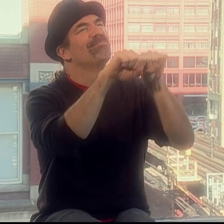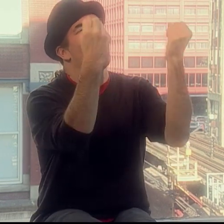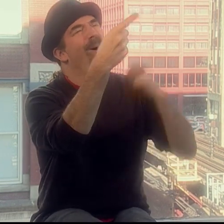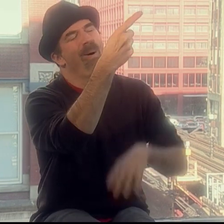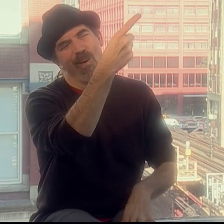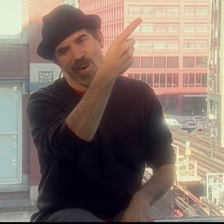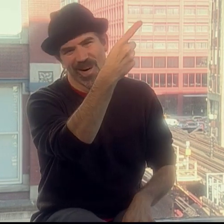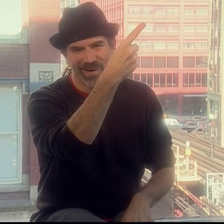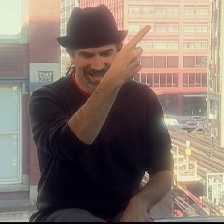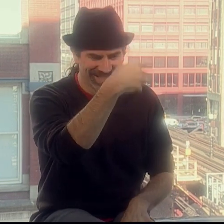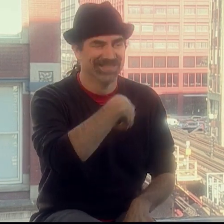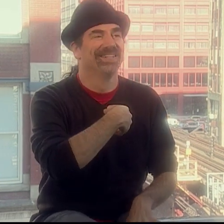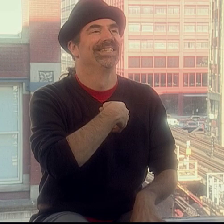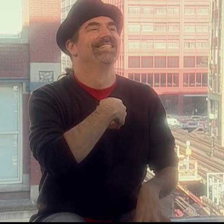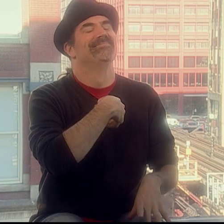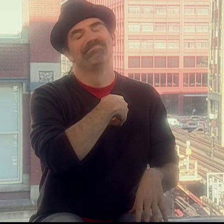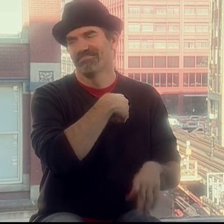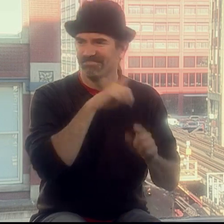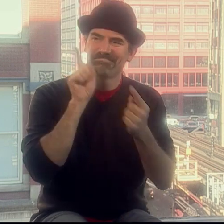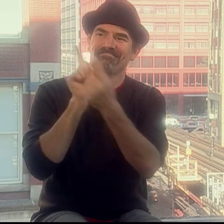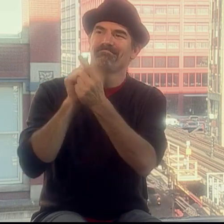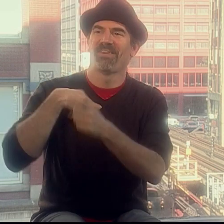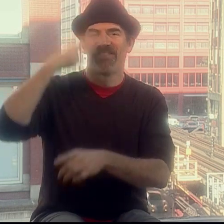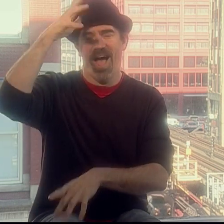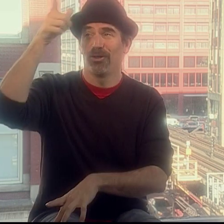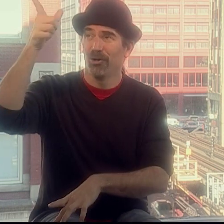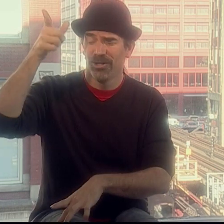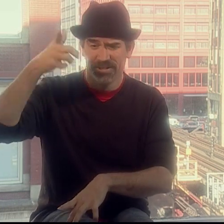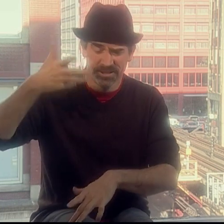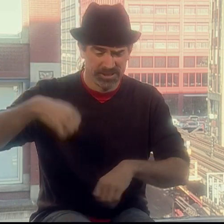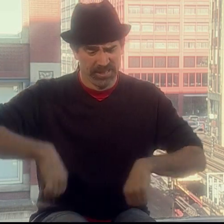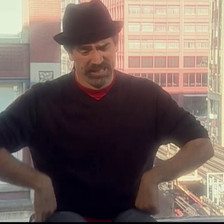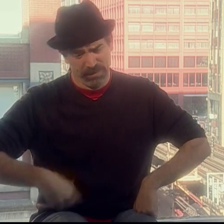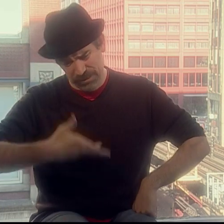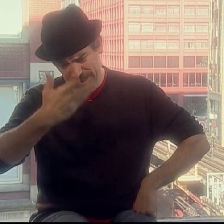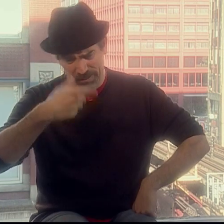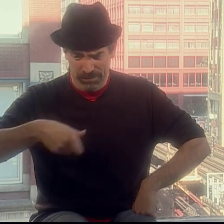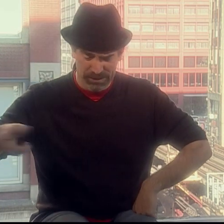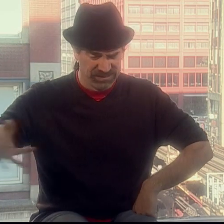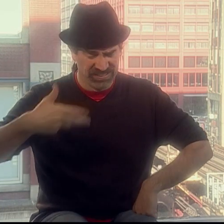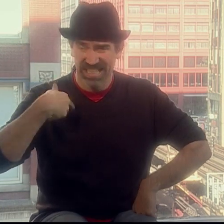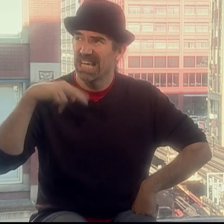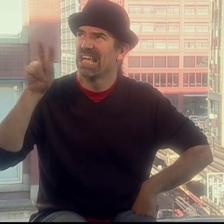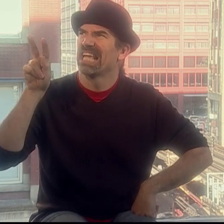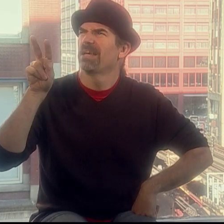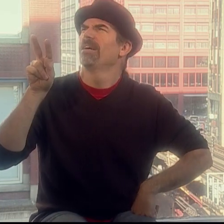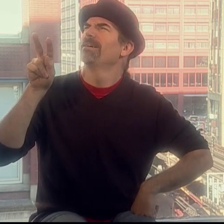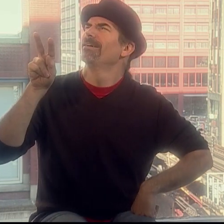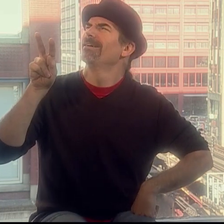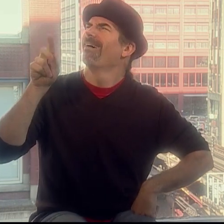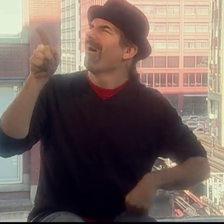"You're funny - your voice is broken!" Then I went up to my father and he started talking to me.